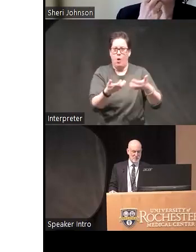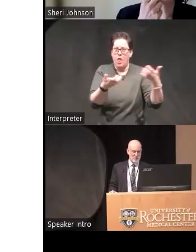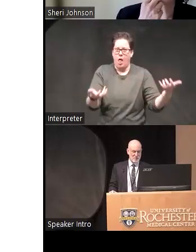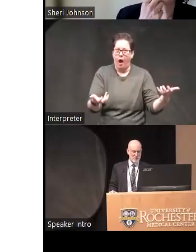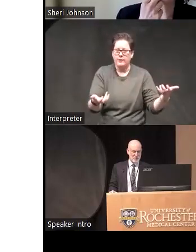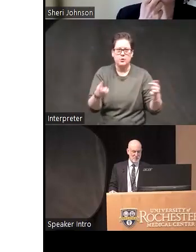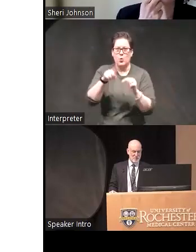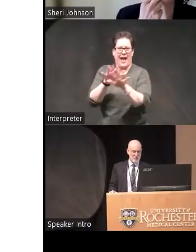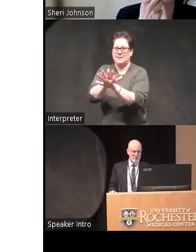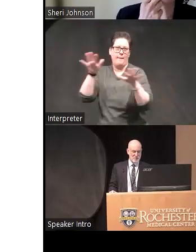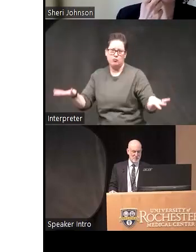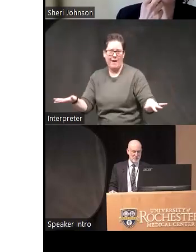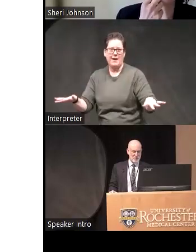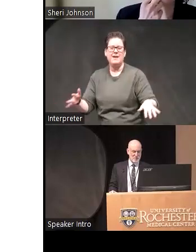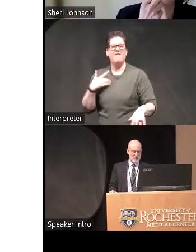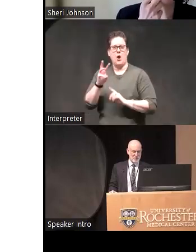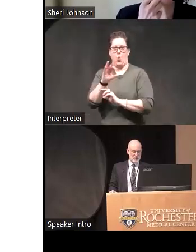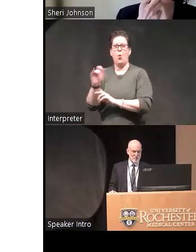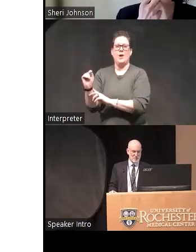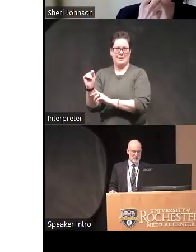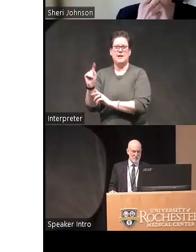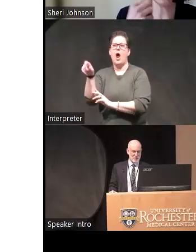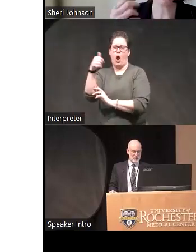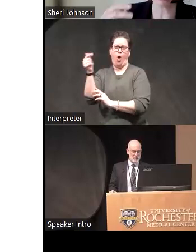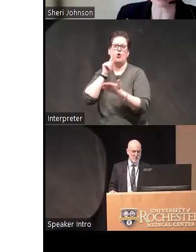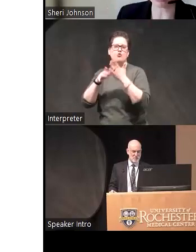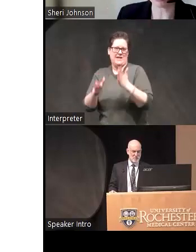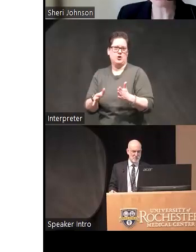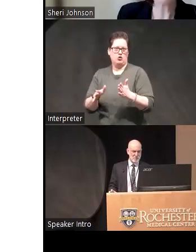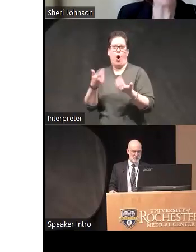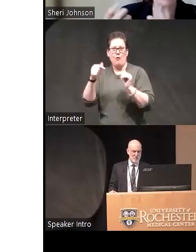um part of what wit is doing and many many others are doing is really trying to break